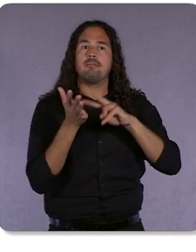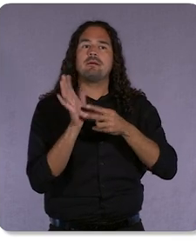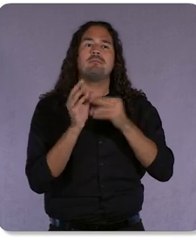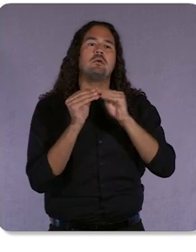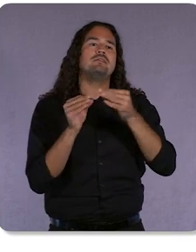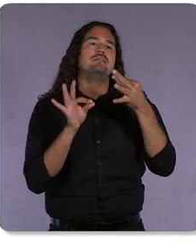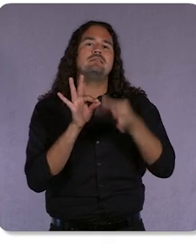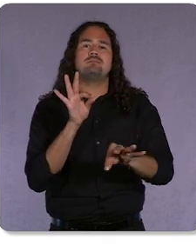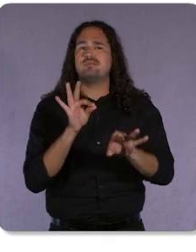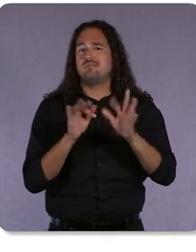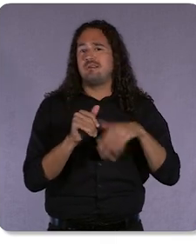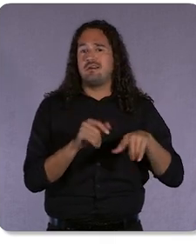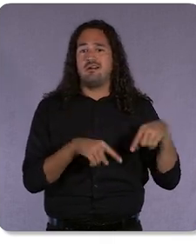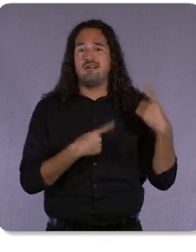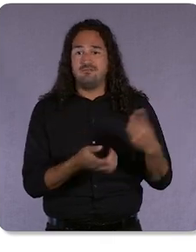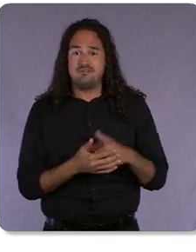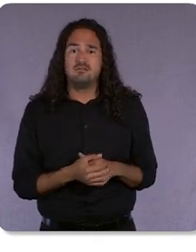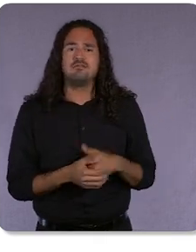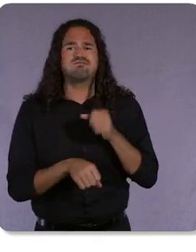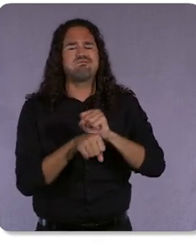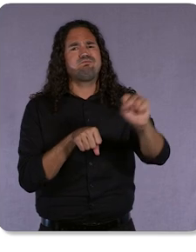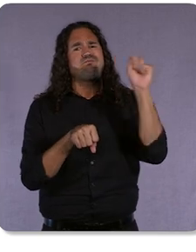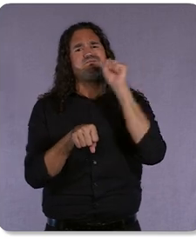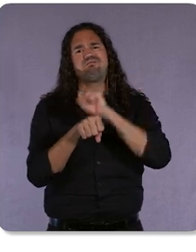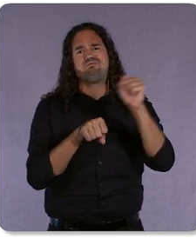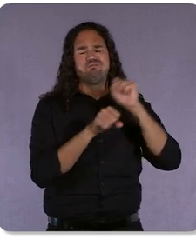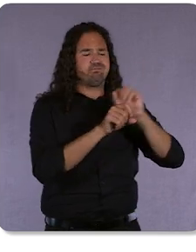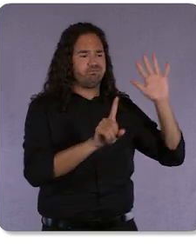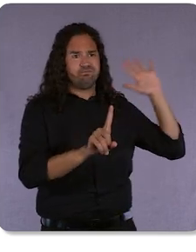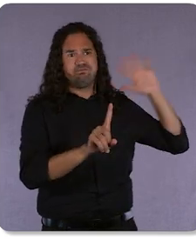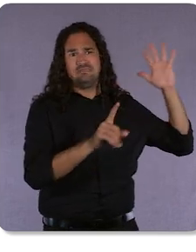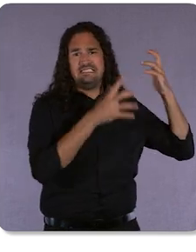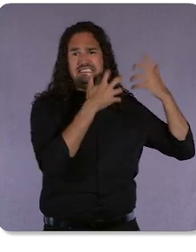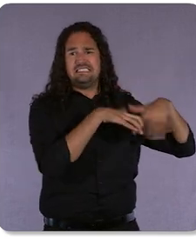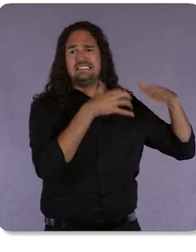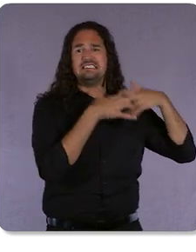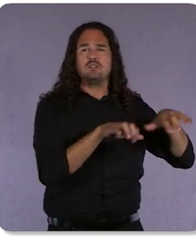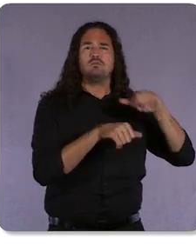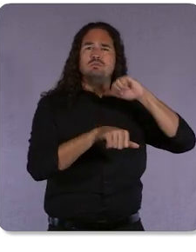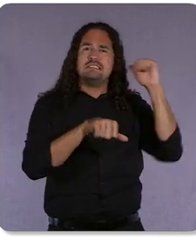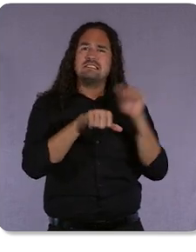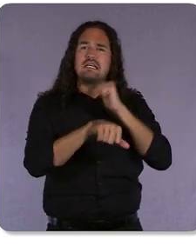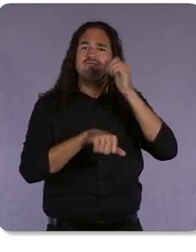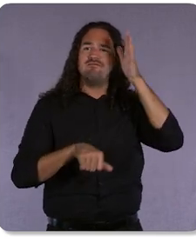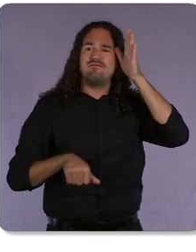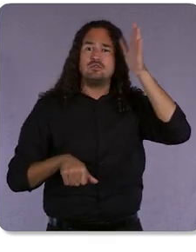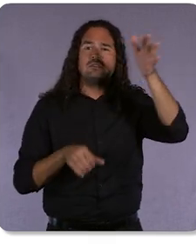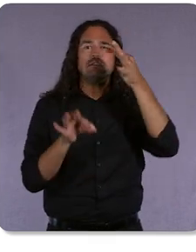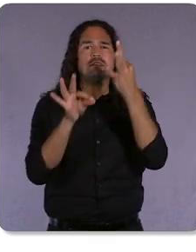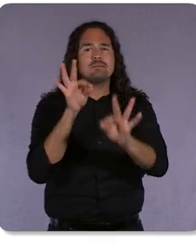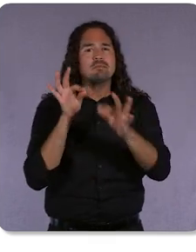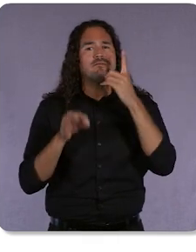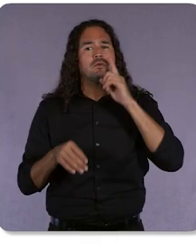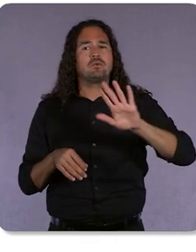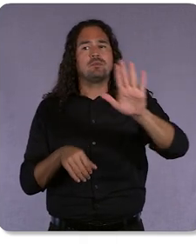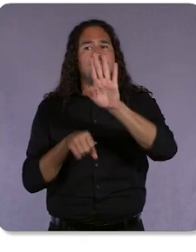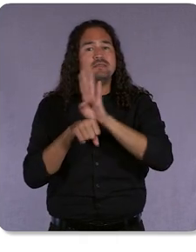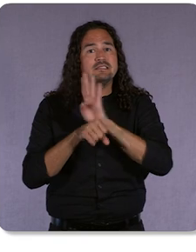We’re working hard behind the scenes to make a resilient future as simple as possible for your business and your customers, however, in some cases we’ll need your help.